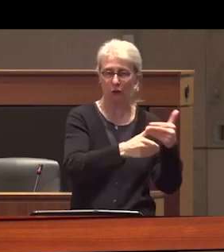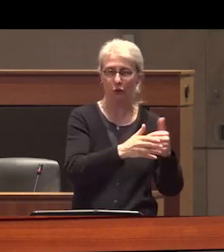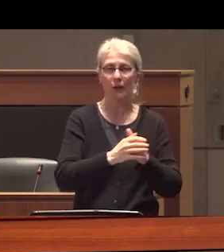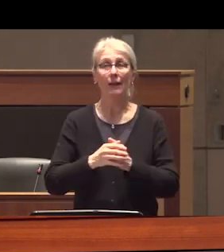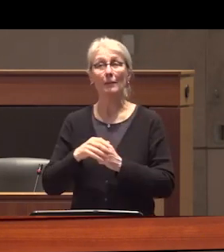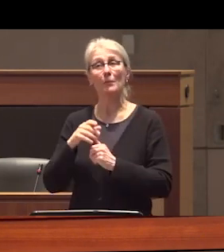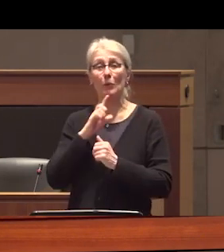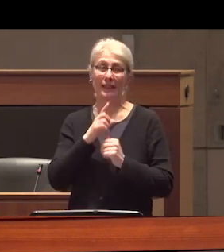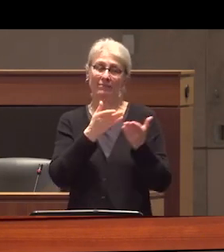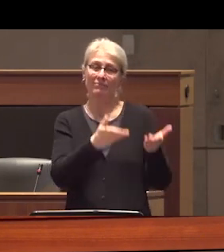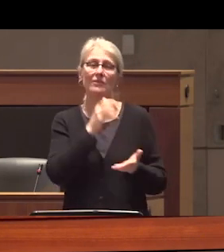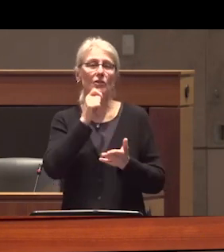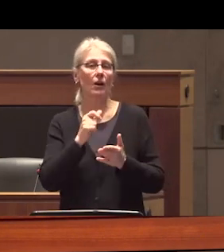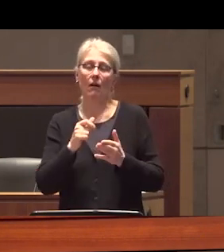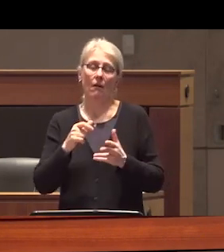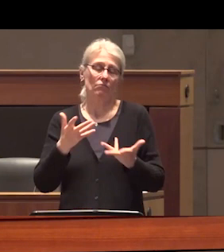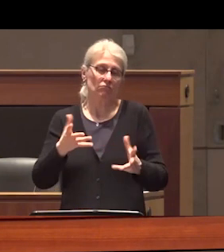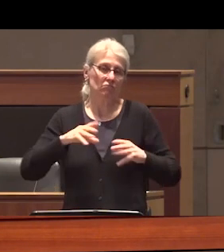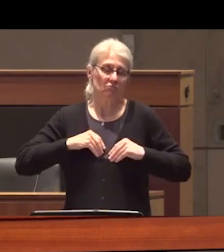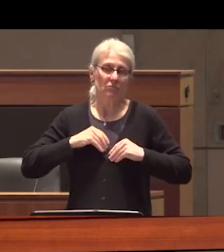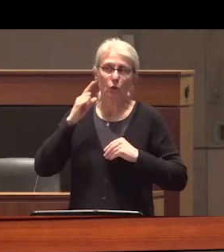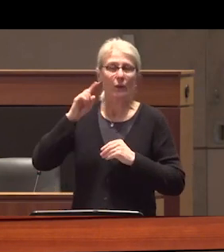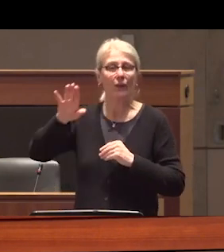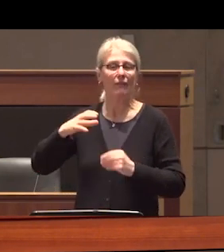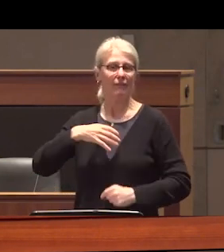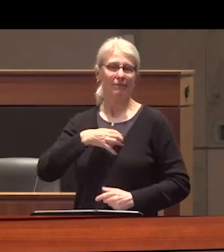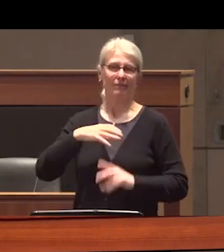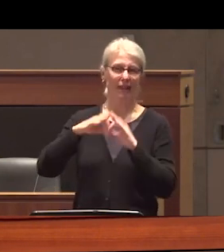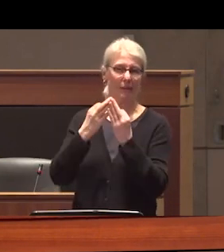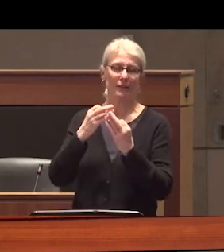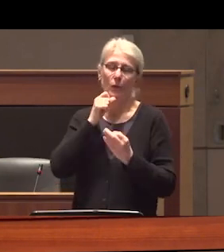not obligated to read his family's complaint let alone investigate it and Abarca's death